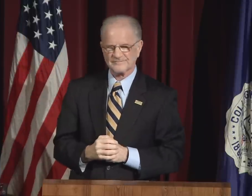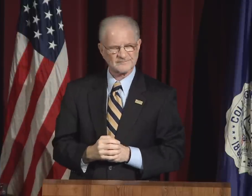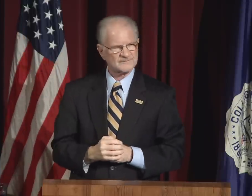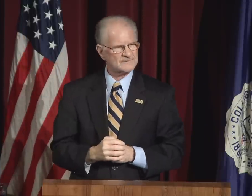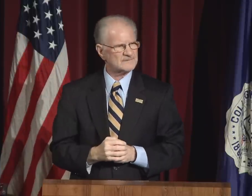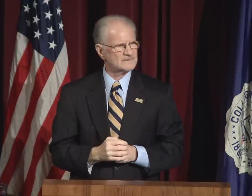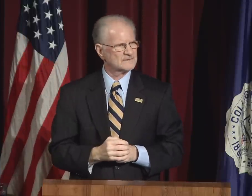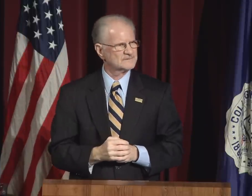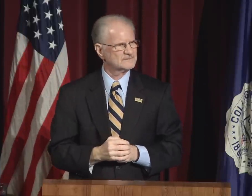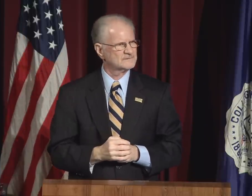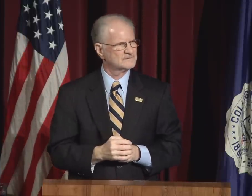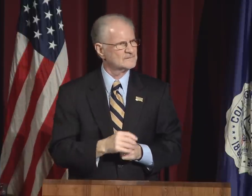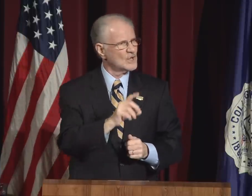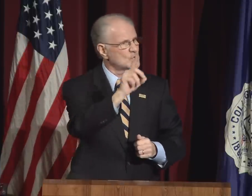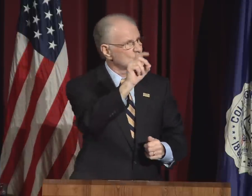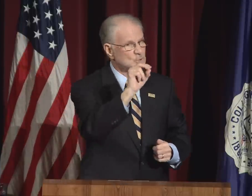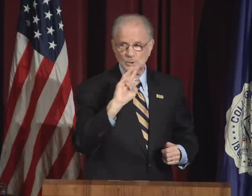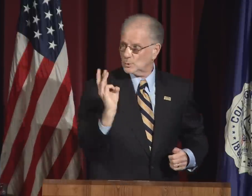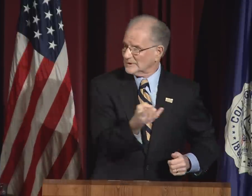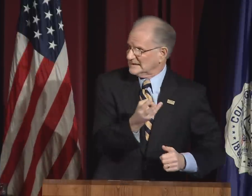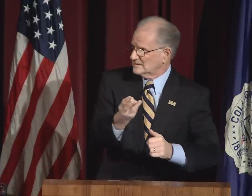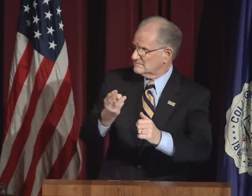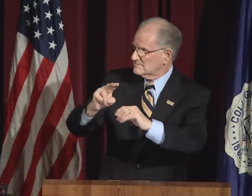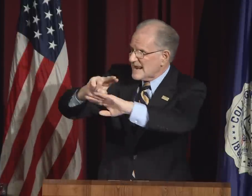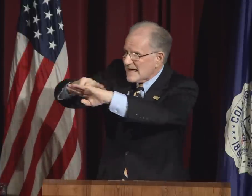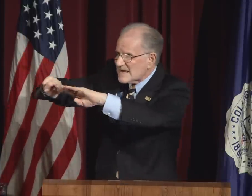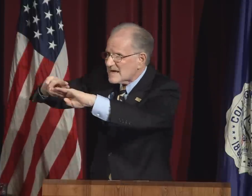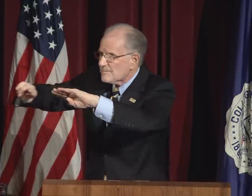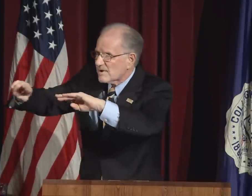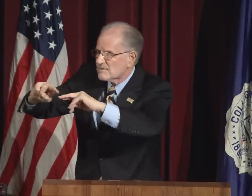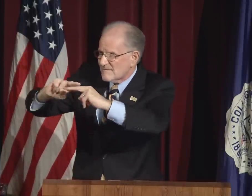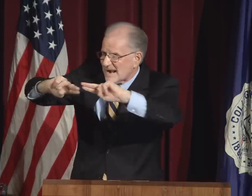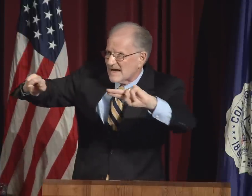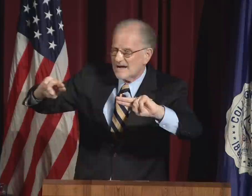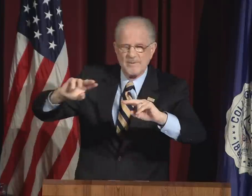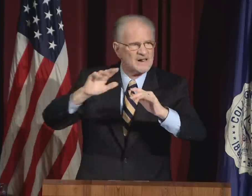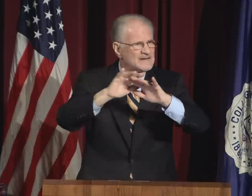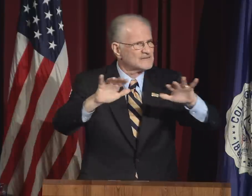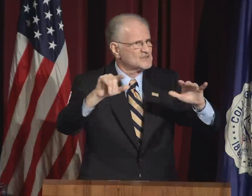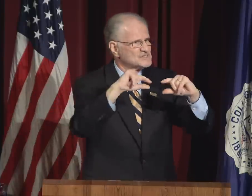We are now honoring our success.